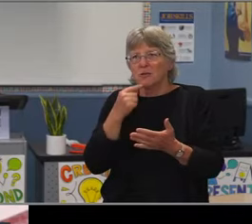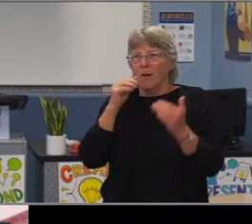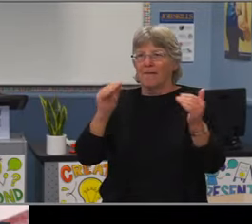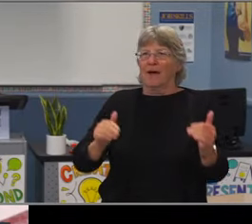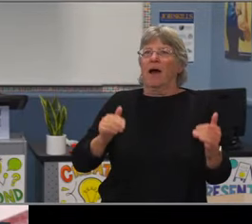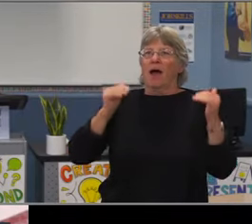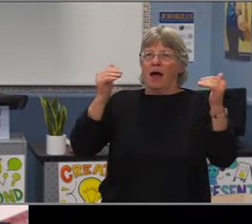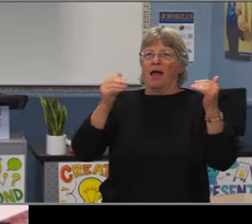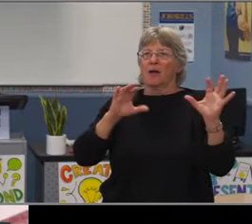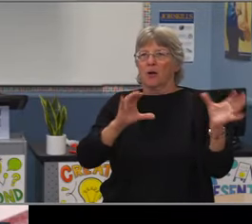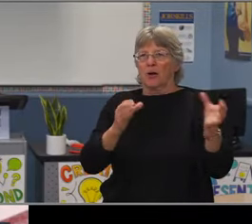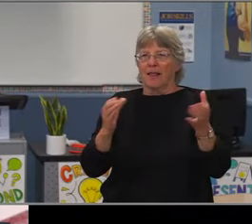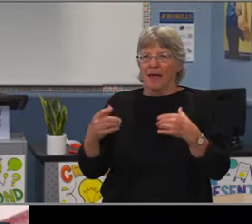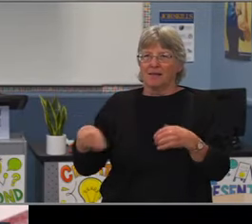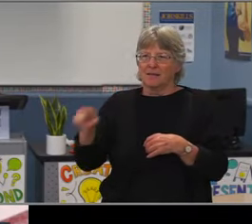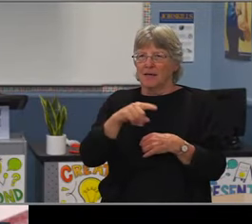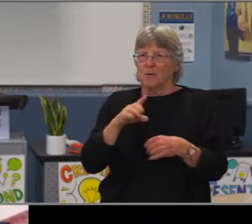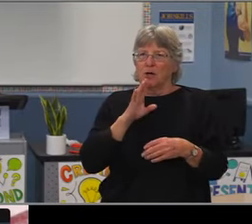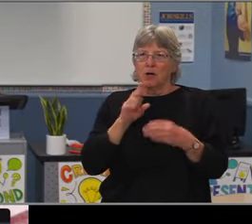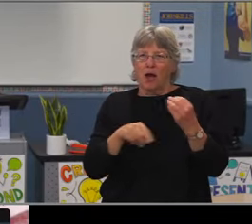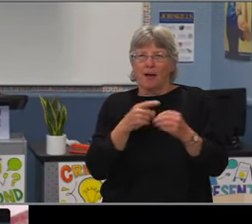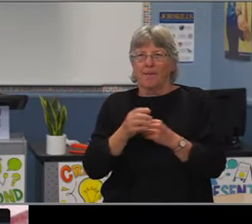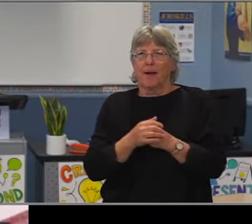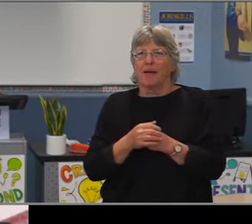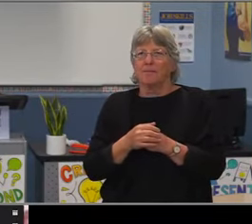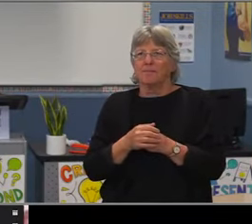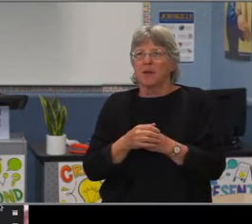And so I think that's where, again, the equity lens to all